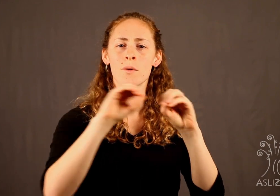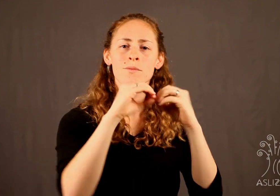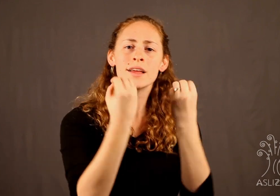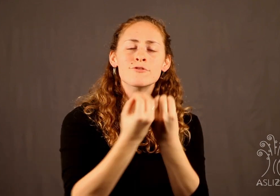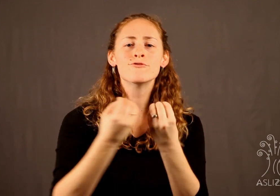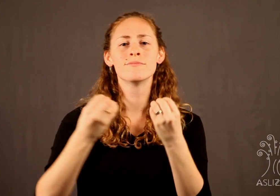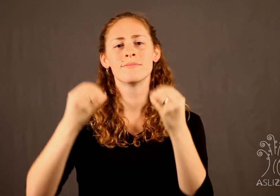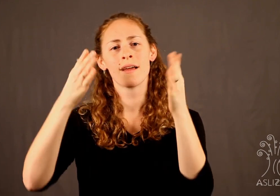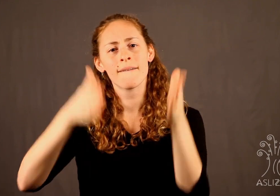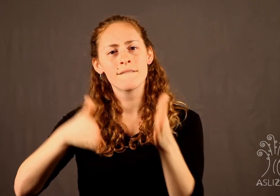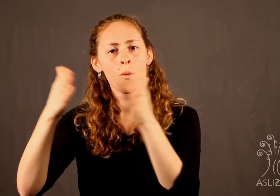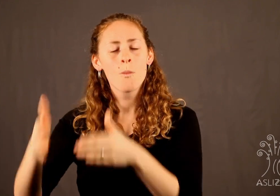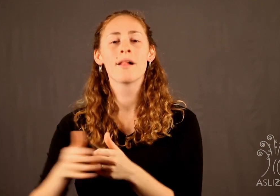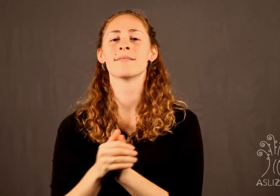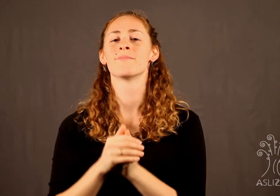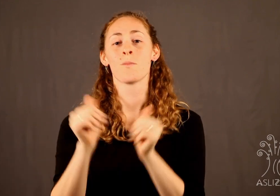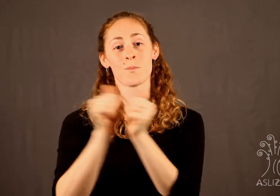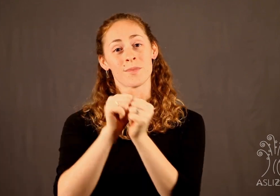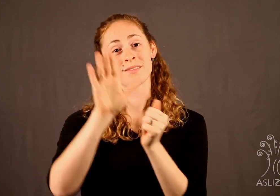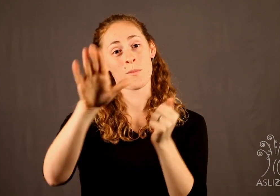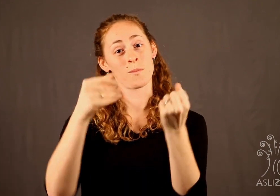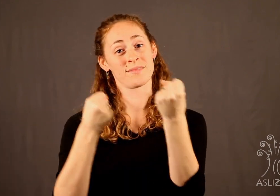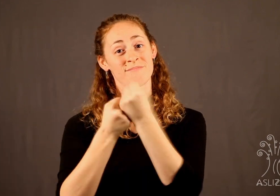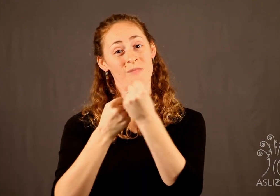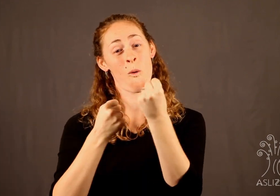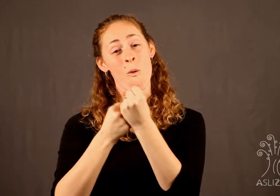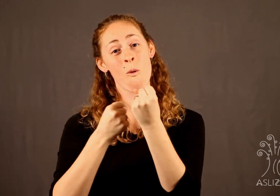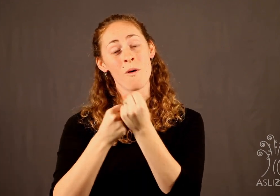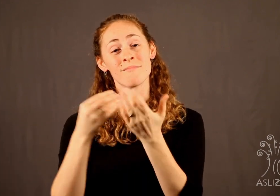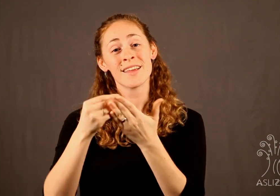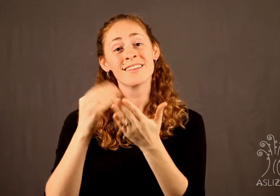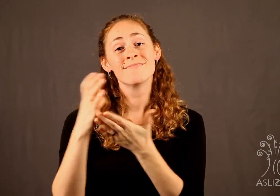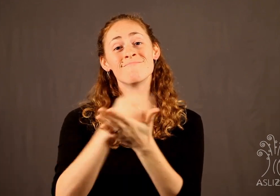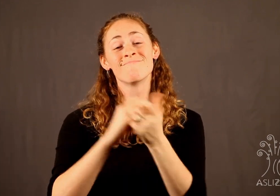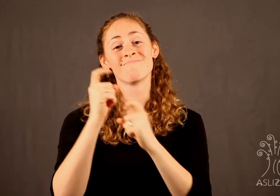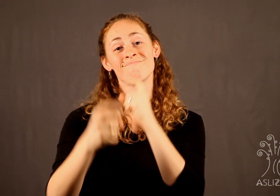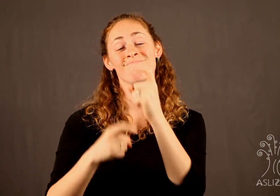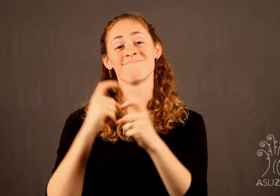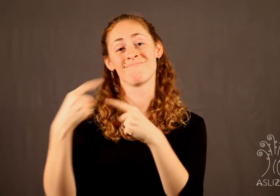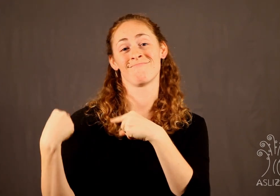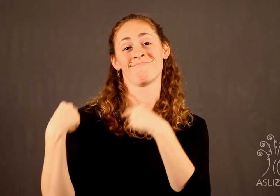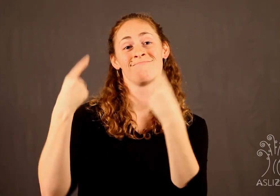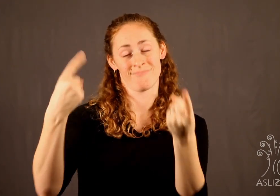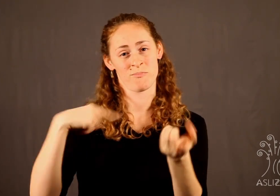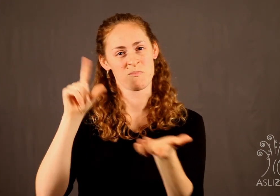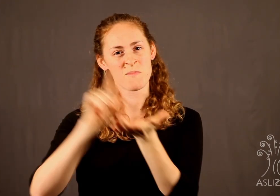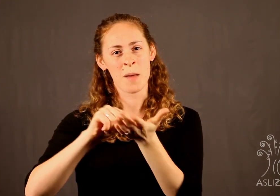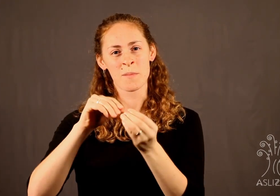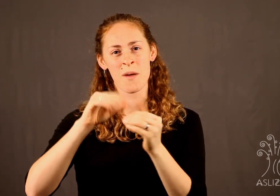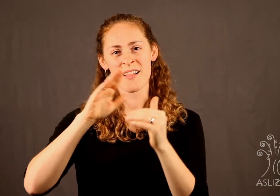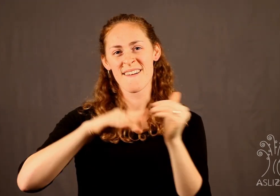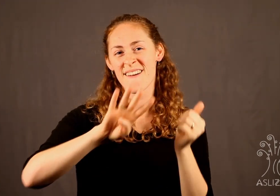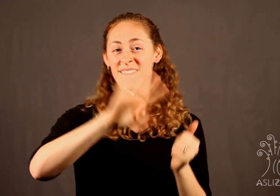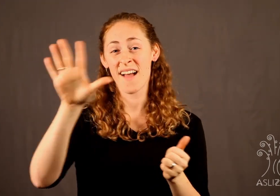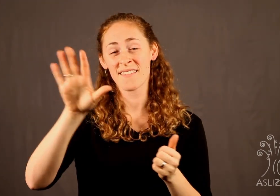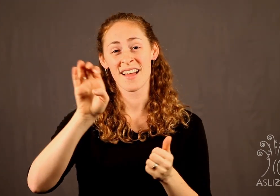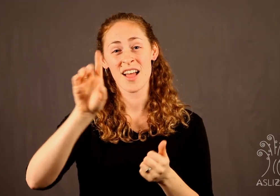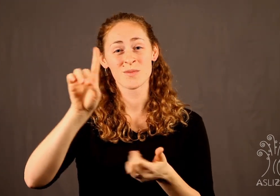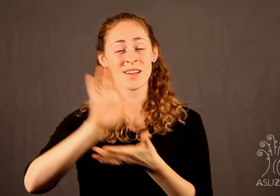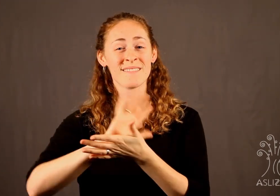valuable connections, and produced more than 45 educational videos across a range of topics.